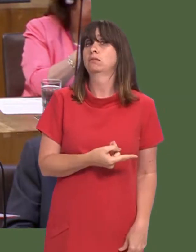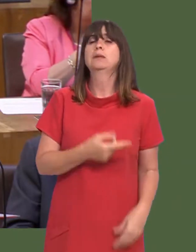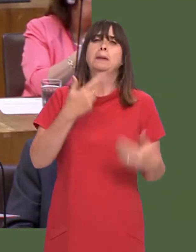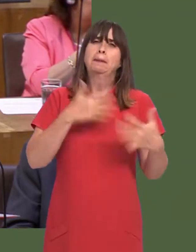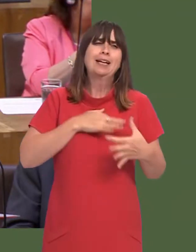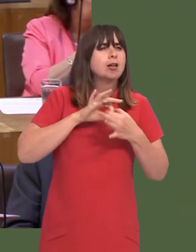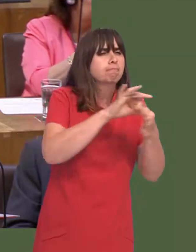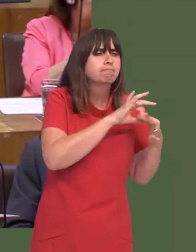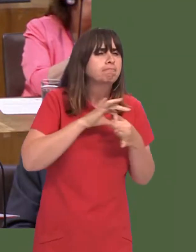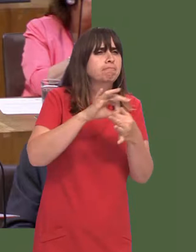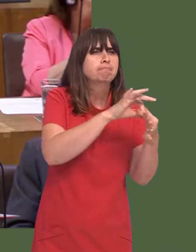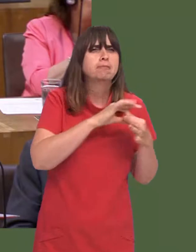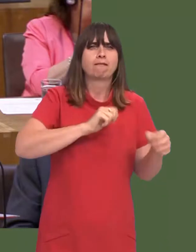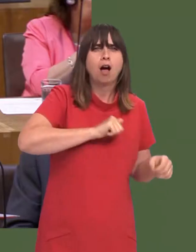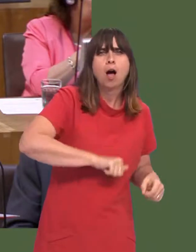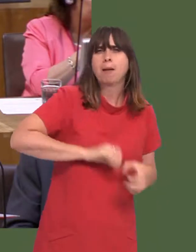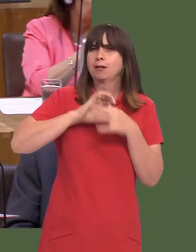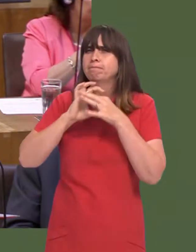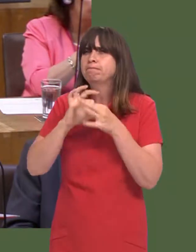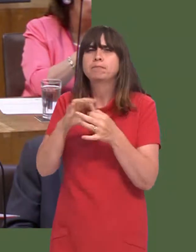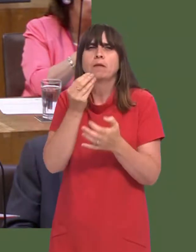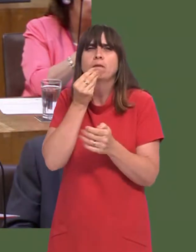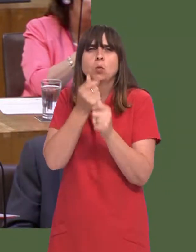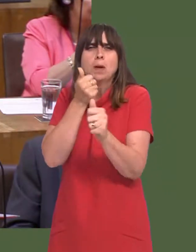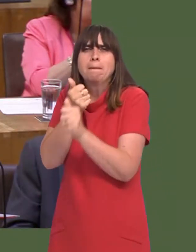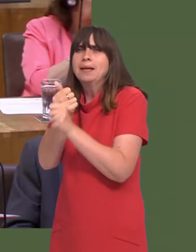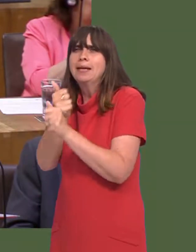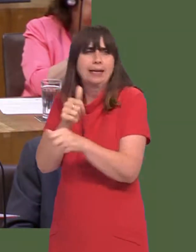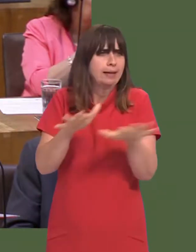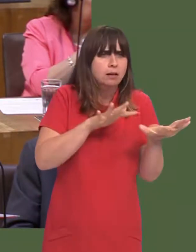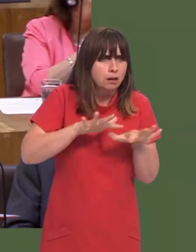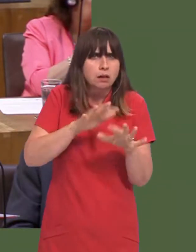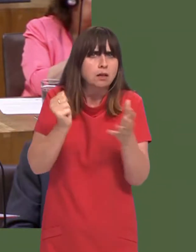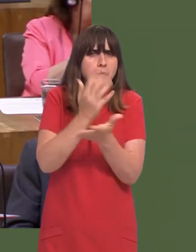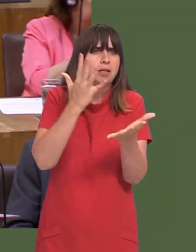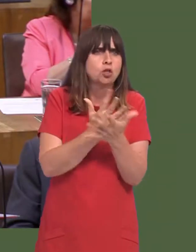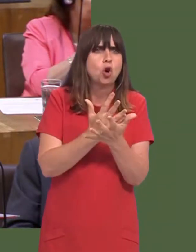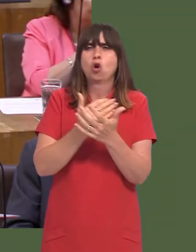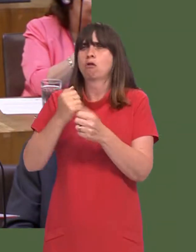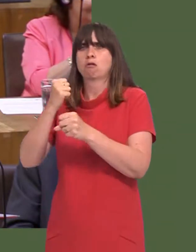Weíve been working with farmers and food companies to try to ensure that more bodies